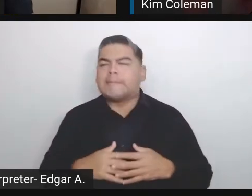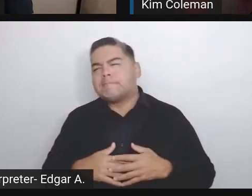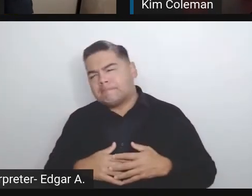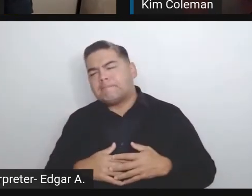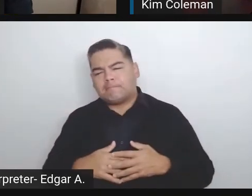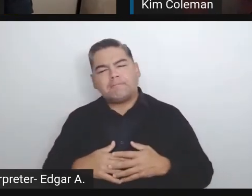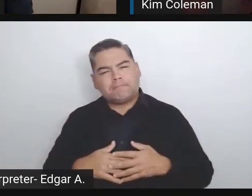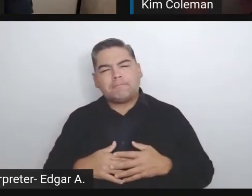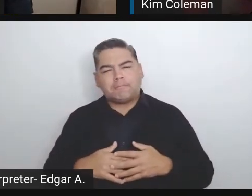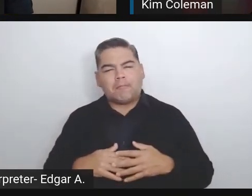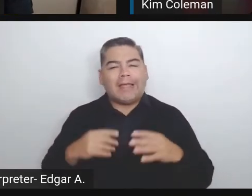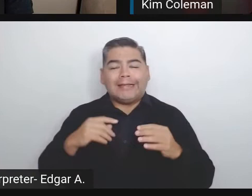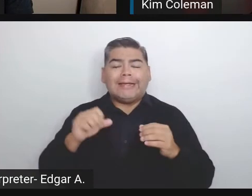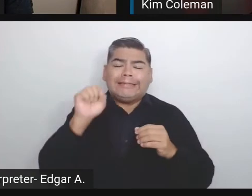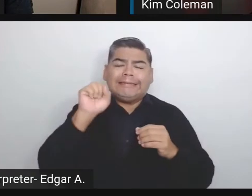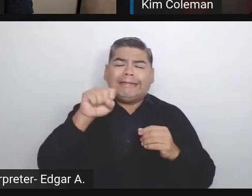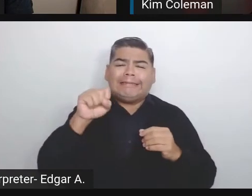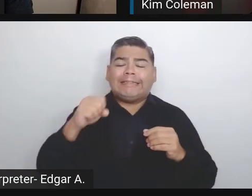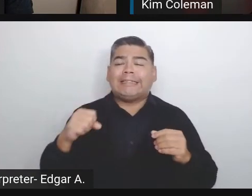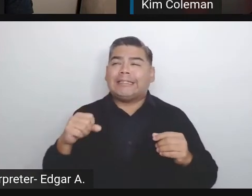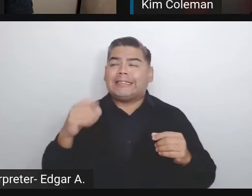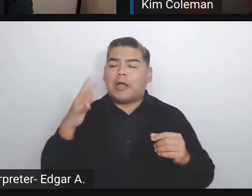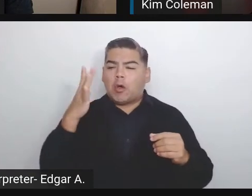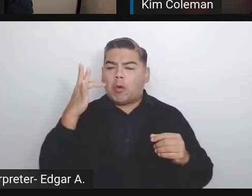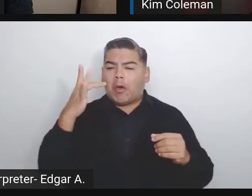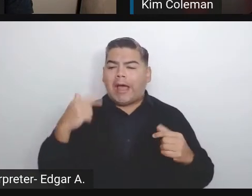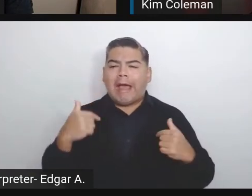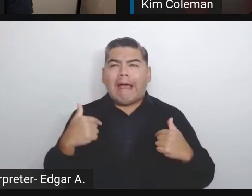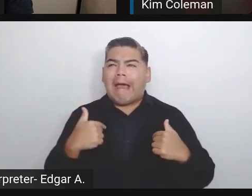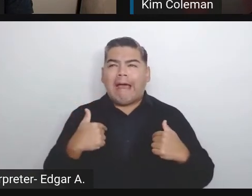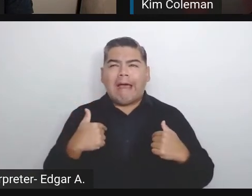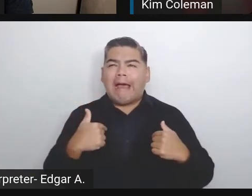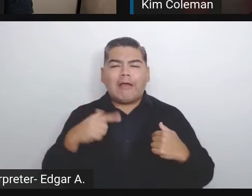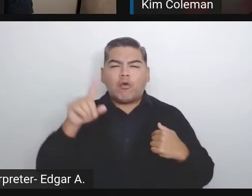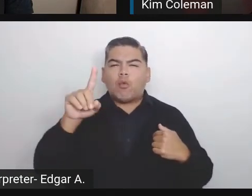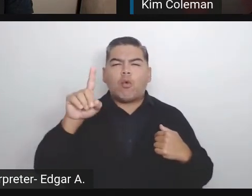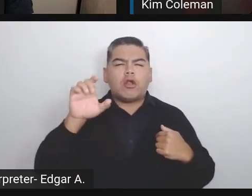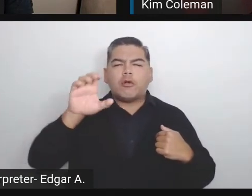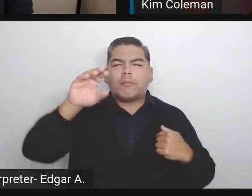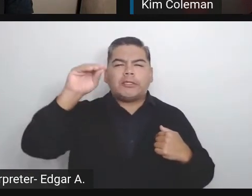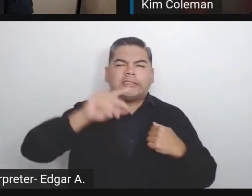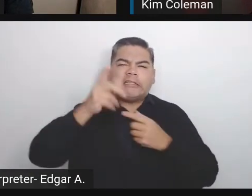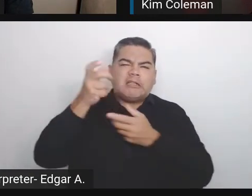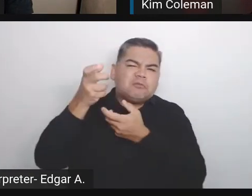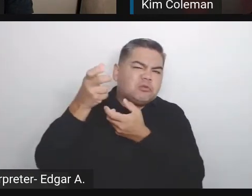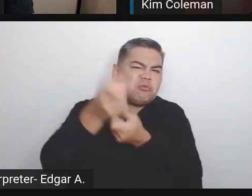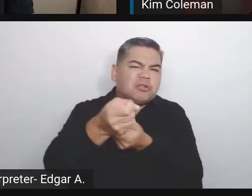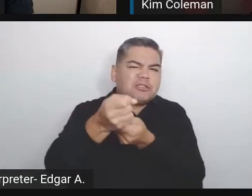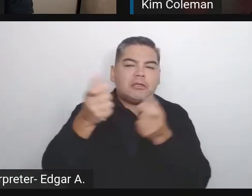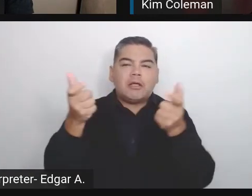I don't fully trust all those big corporations, especially that I know